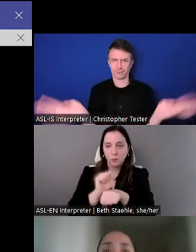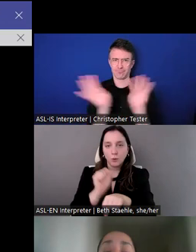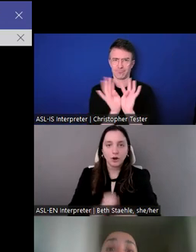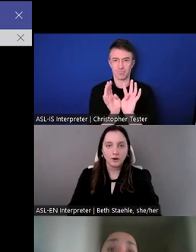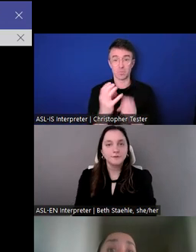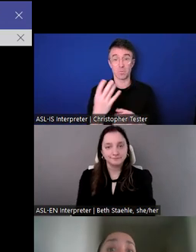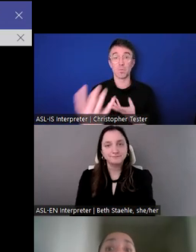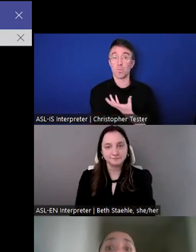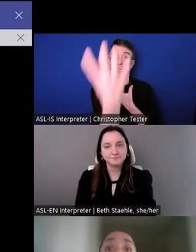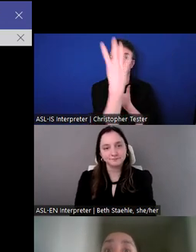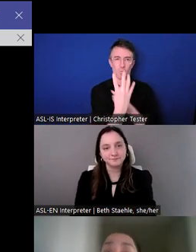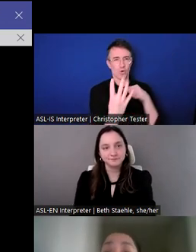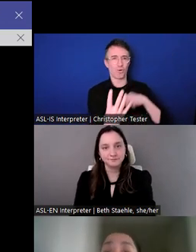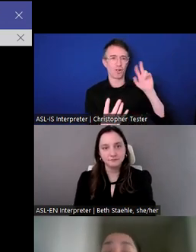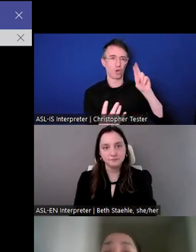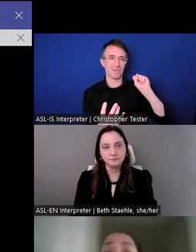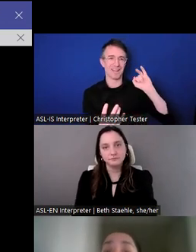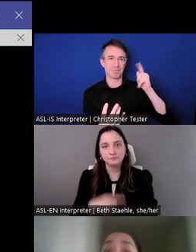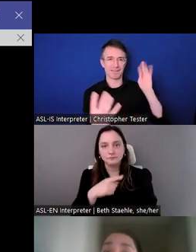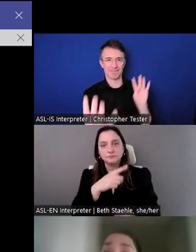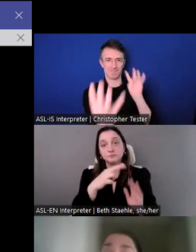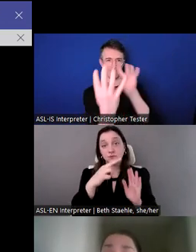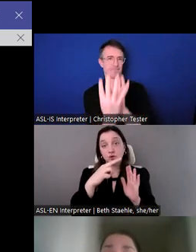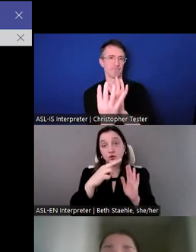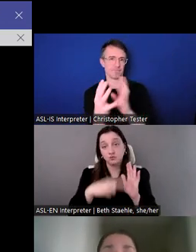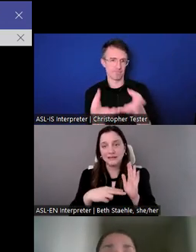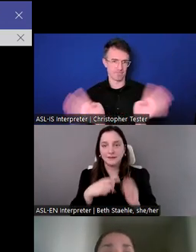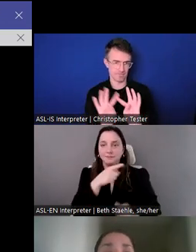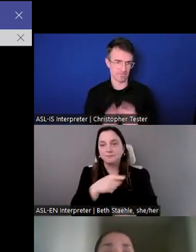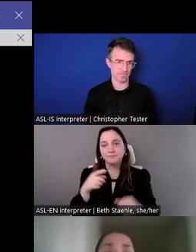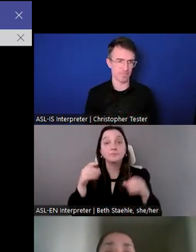A little bit more about the opportunities that we offer at the Institute.